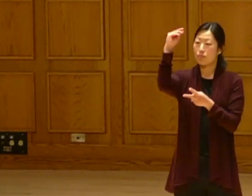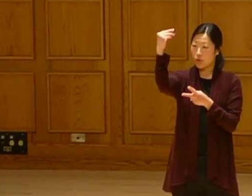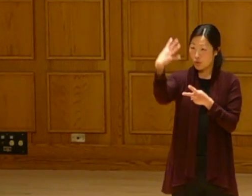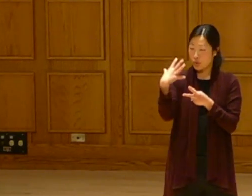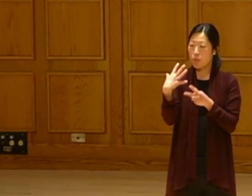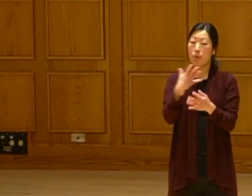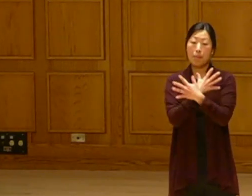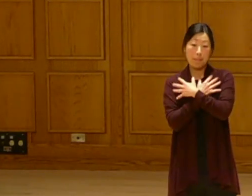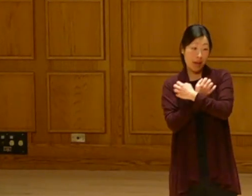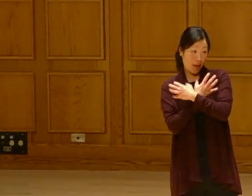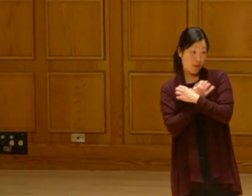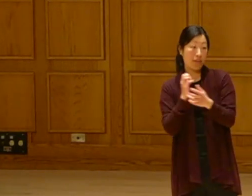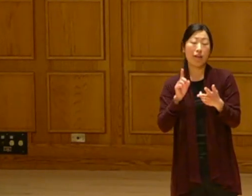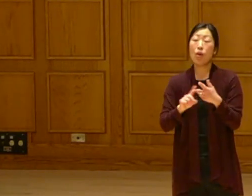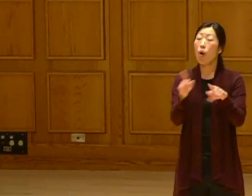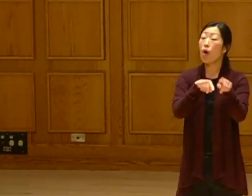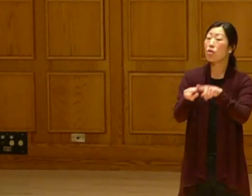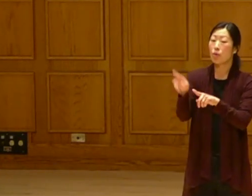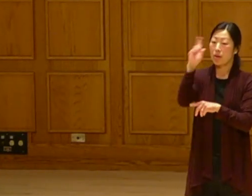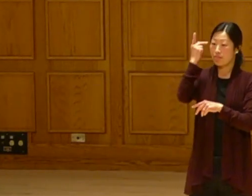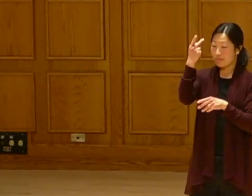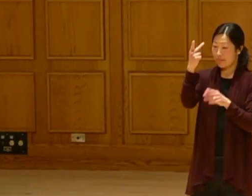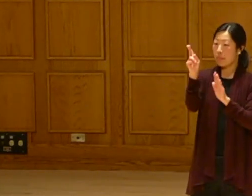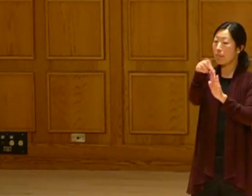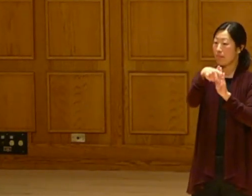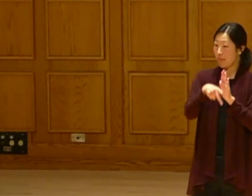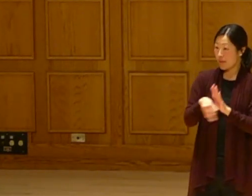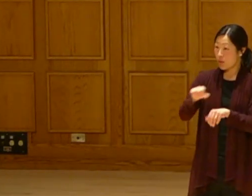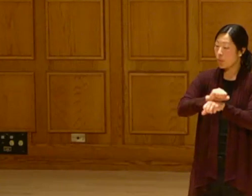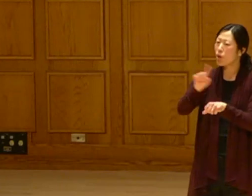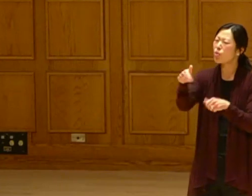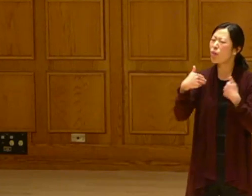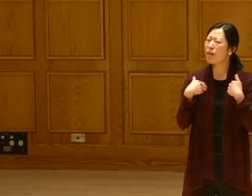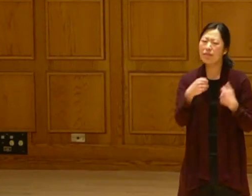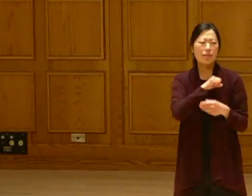I do a lot of policy work too. Everyone please contact your Senator.